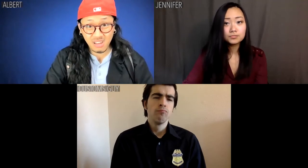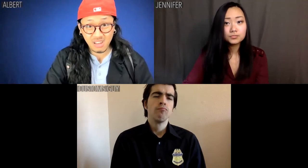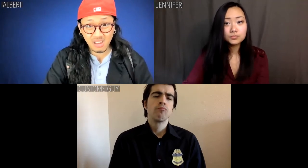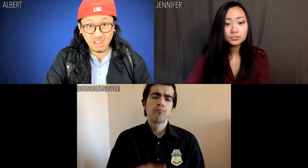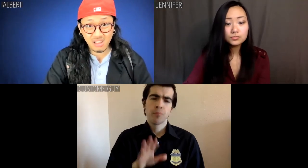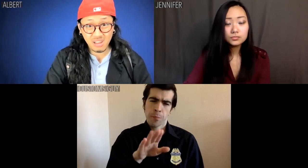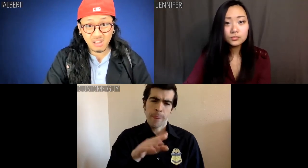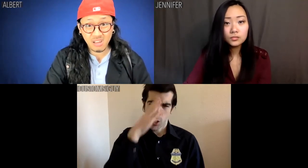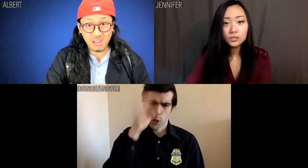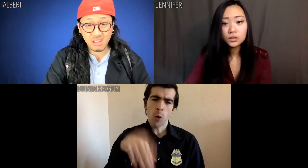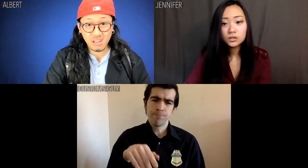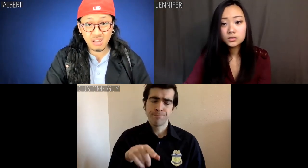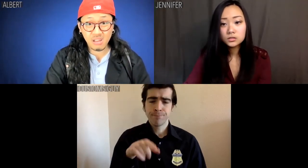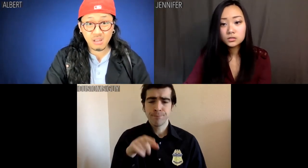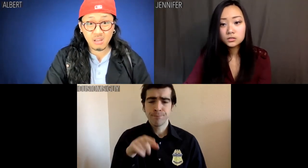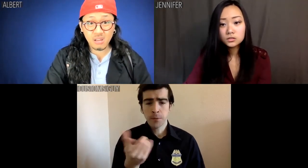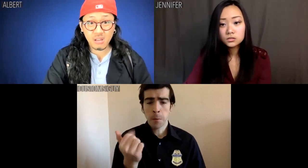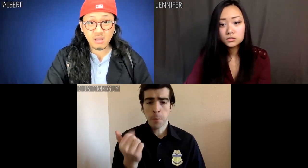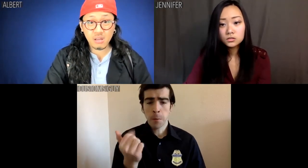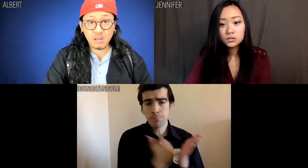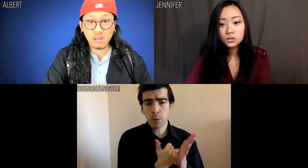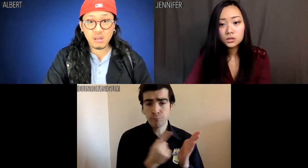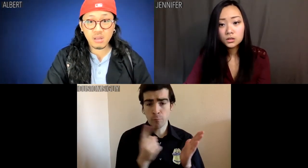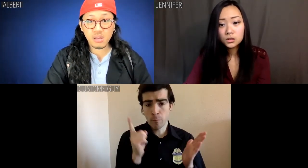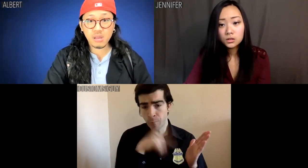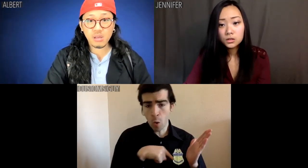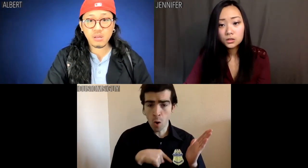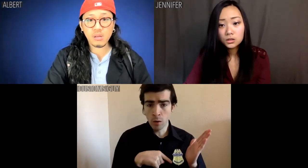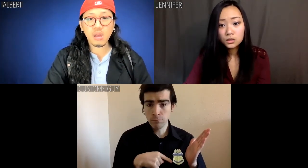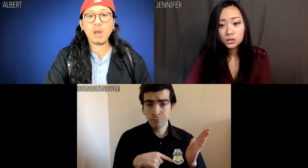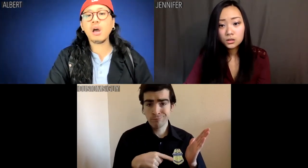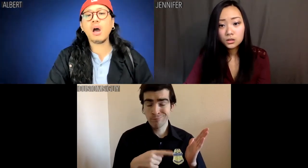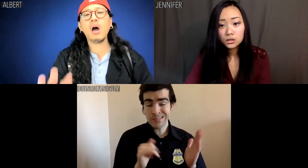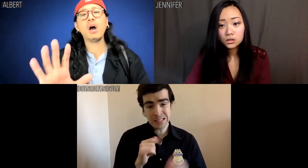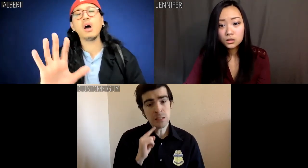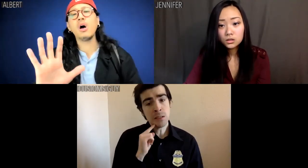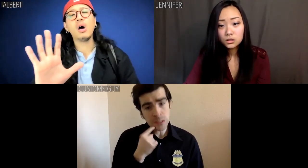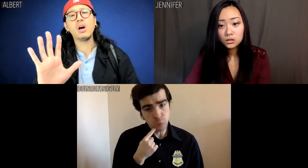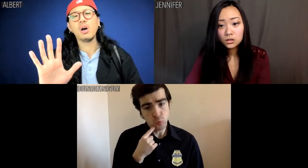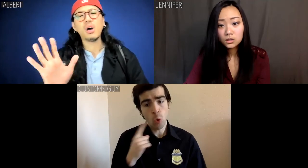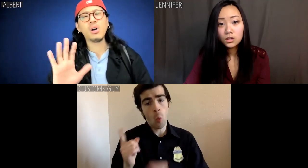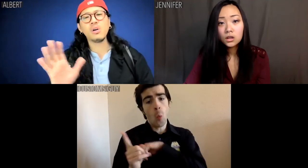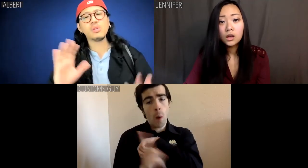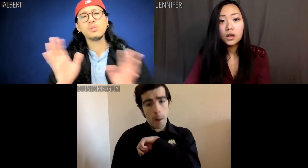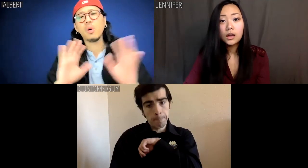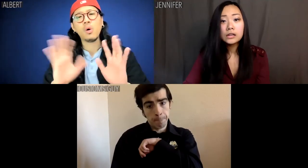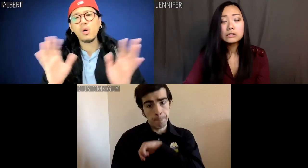Customs guy: You do know that passport fraud is a serious crime?